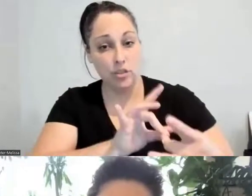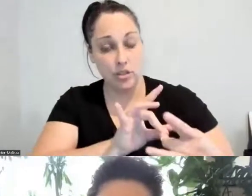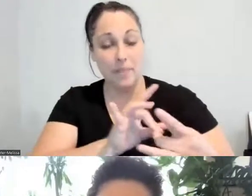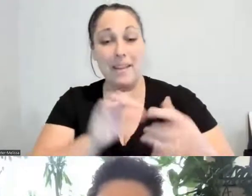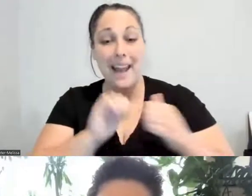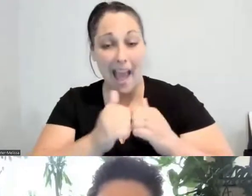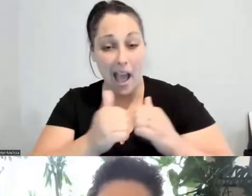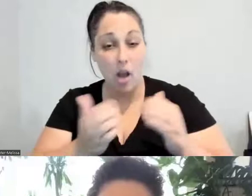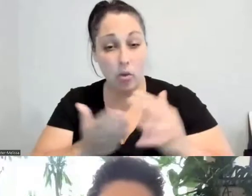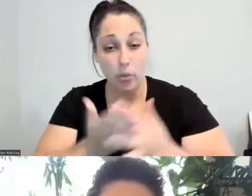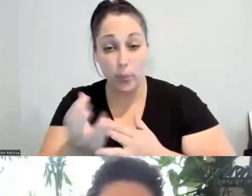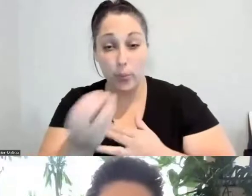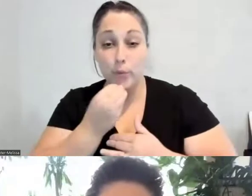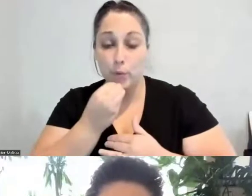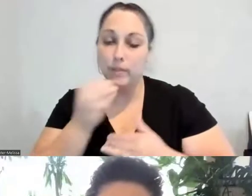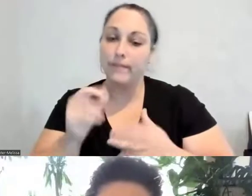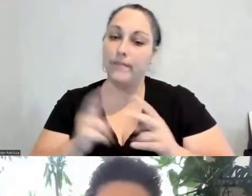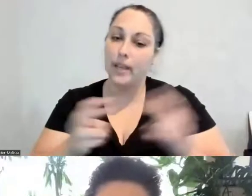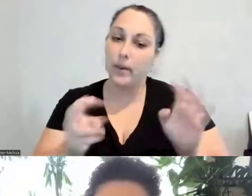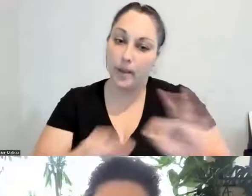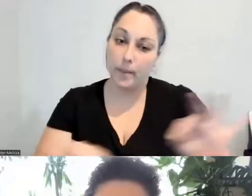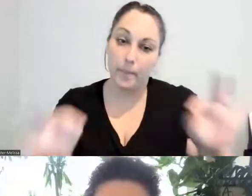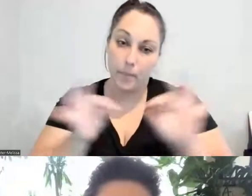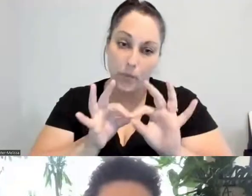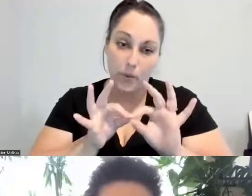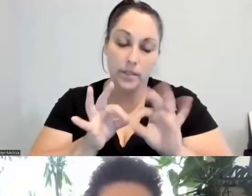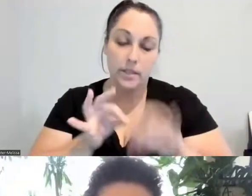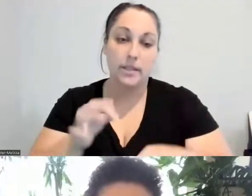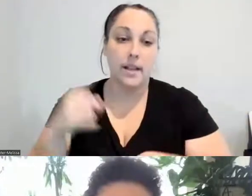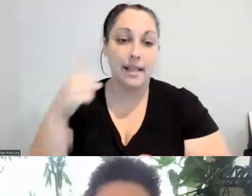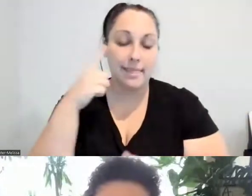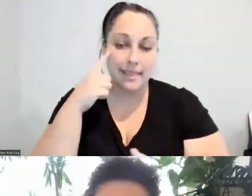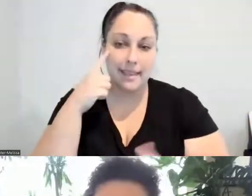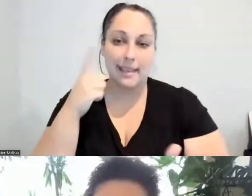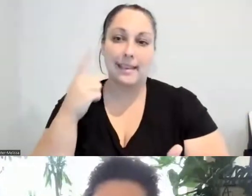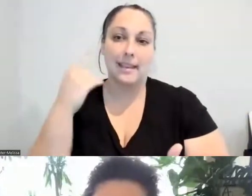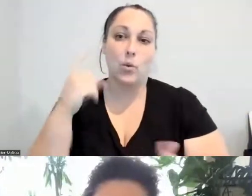And so I think, you know, as we engage in that level, you know,